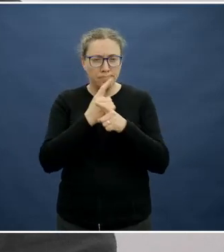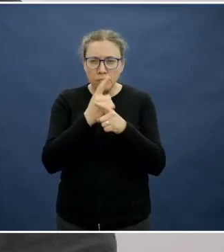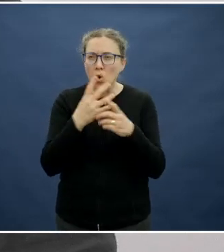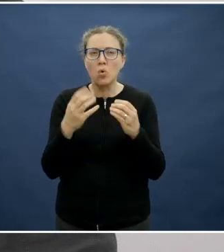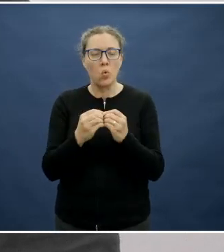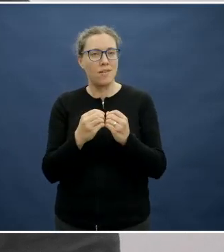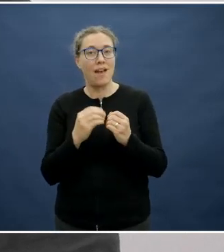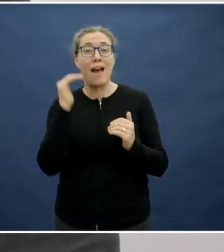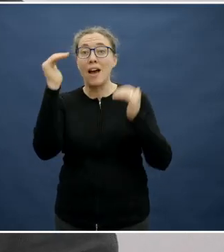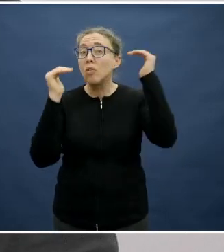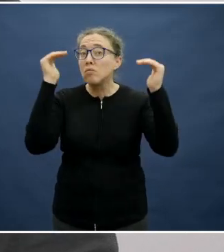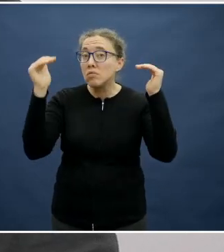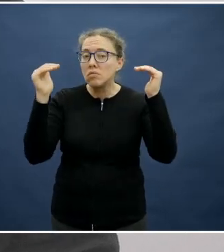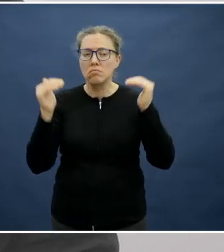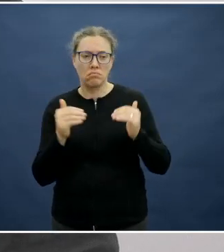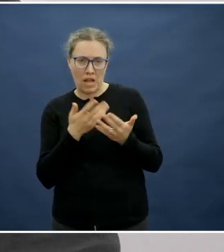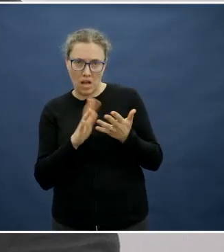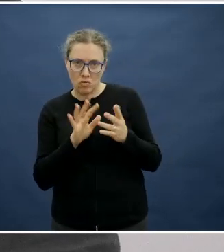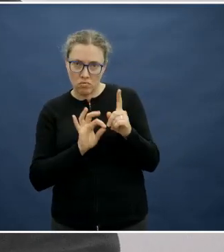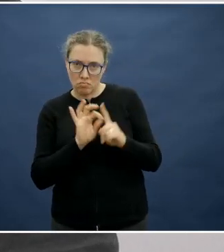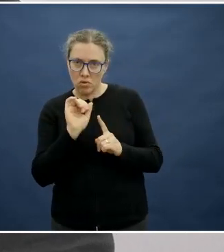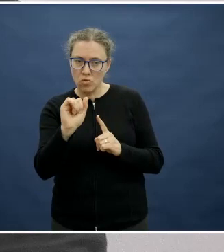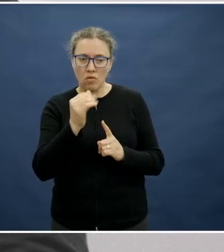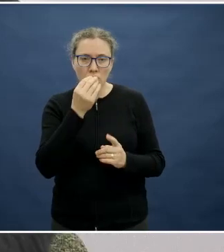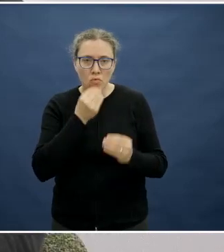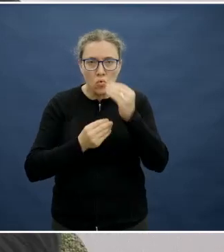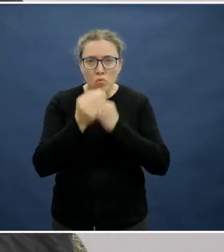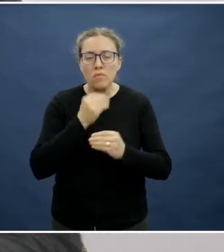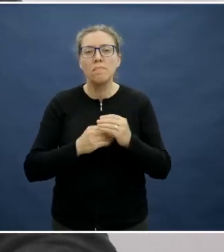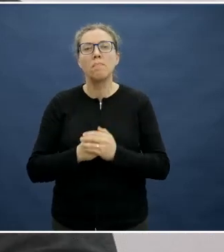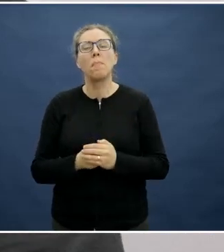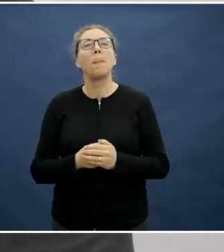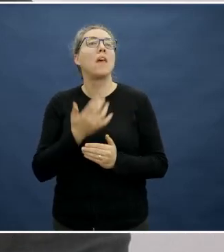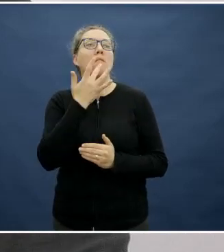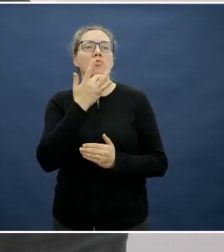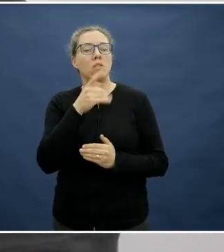and their dietary intake, if I speak to someone who works from home, versus someone who works